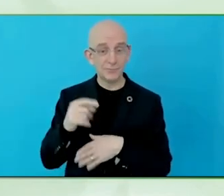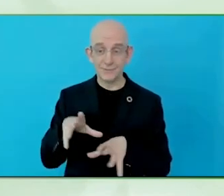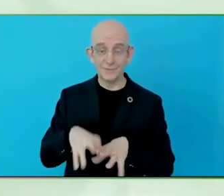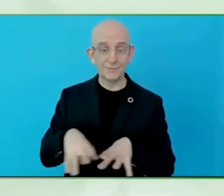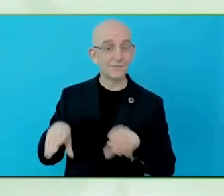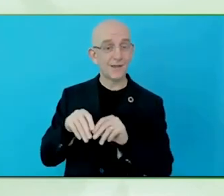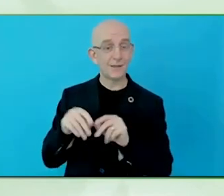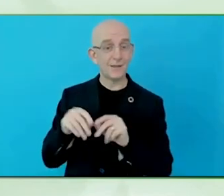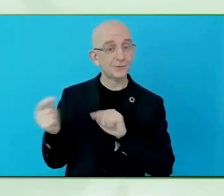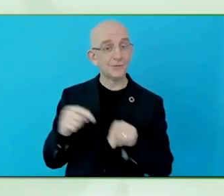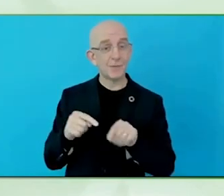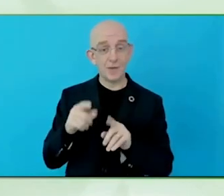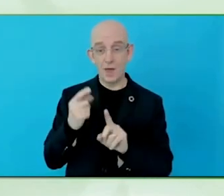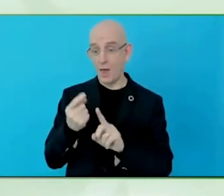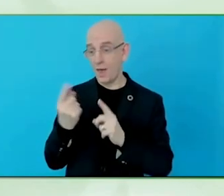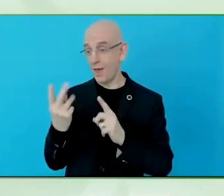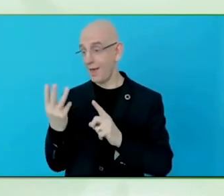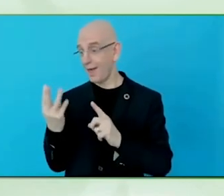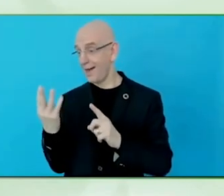I think I missed mentioning that.